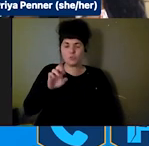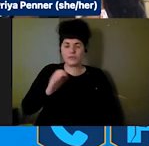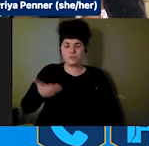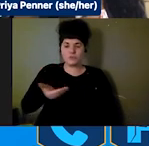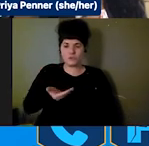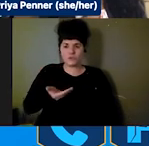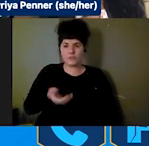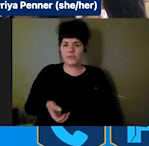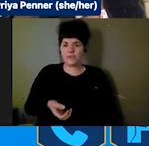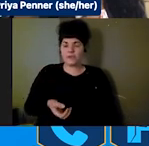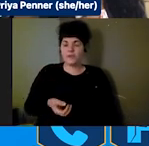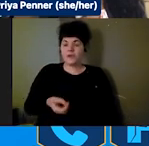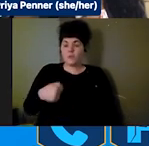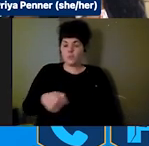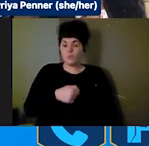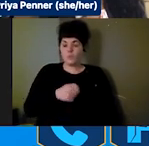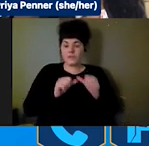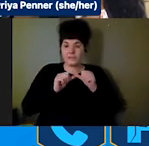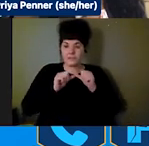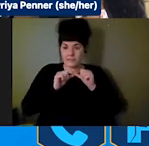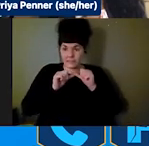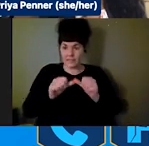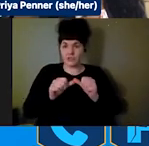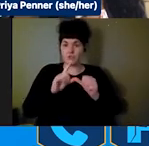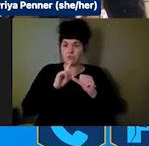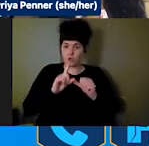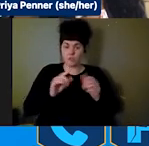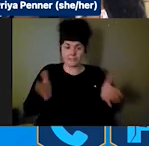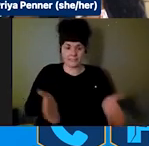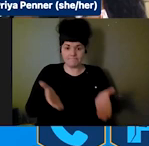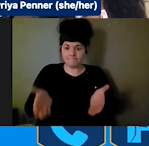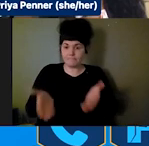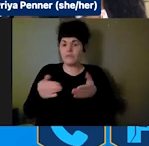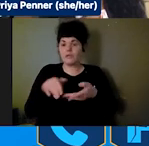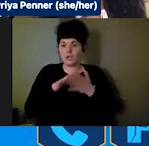you know, galvanize the Community and ensure that we are all aware of its importance and certainly